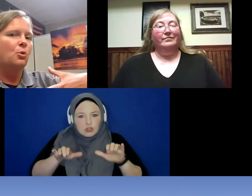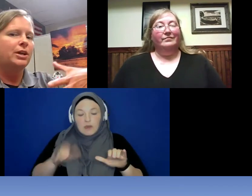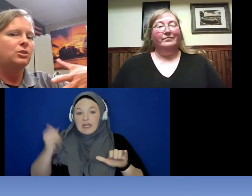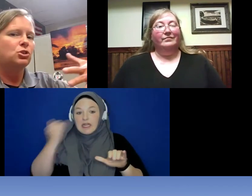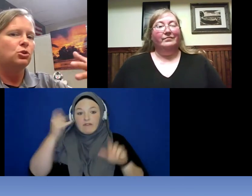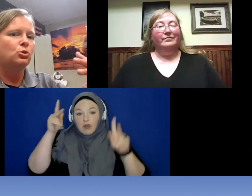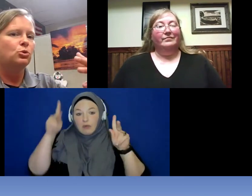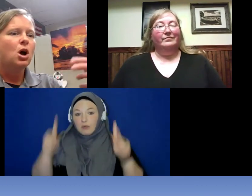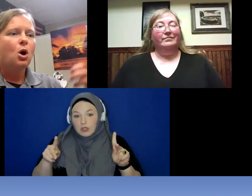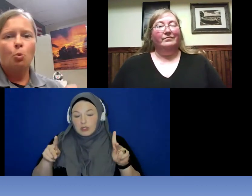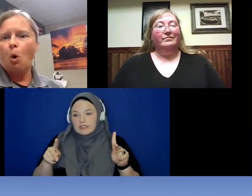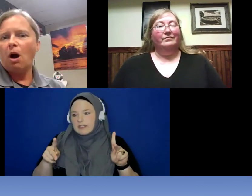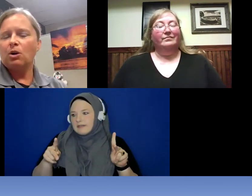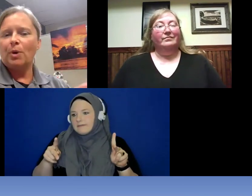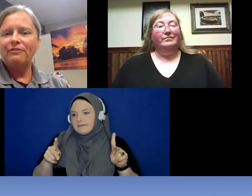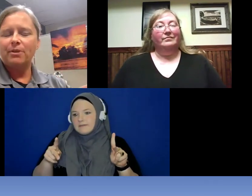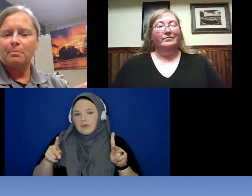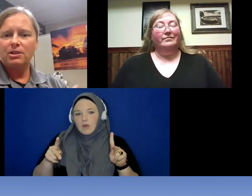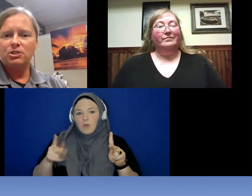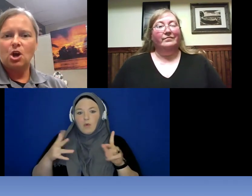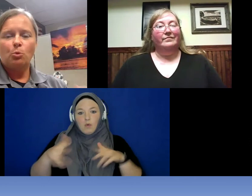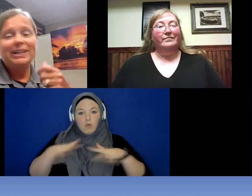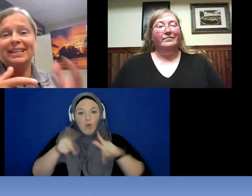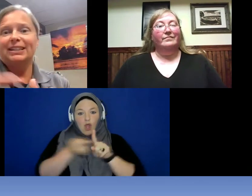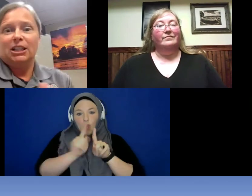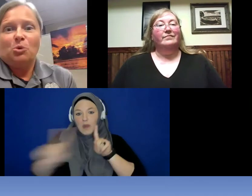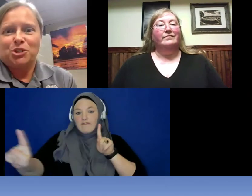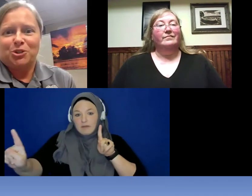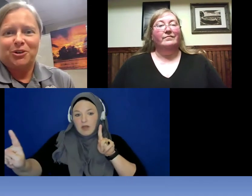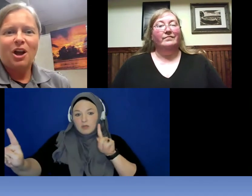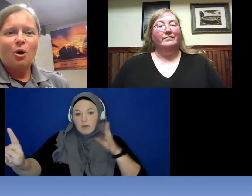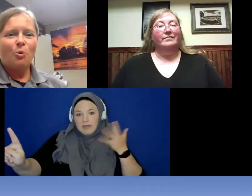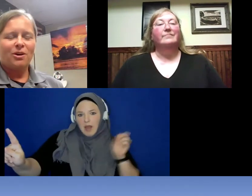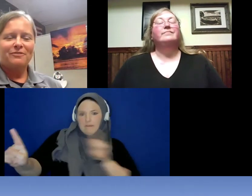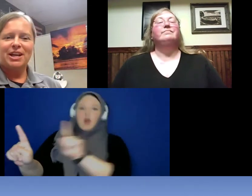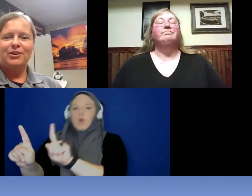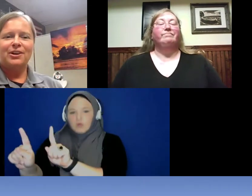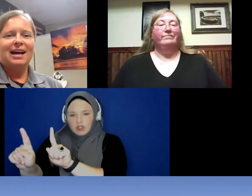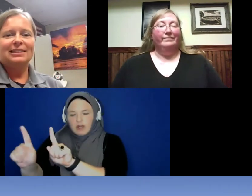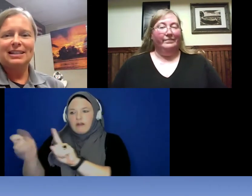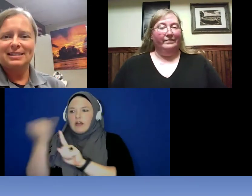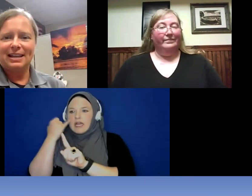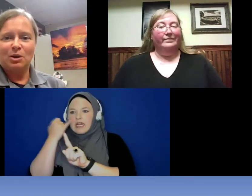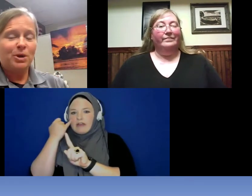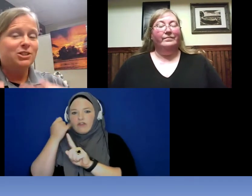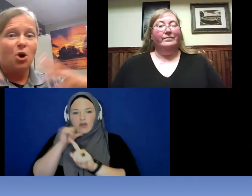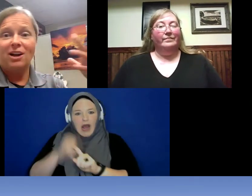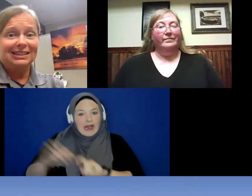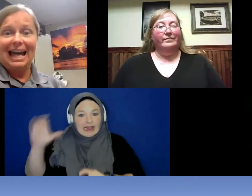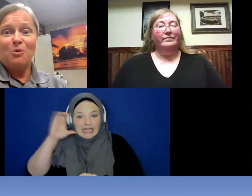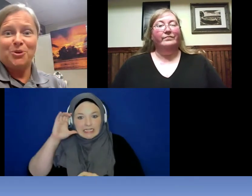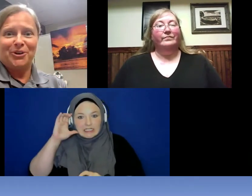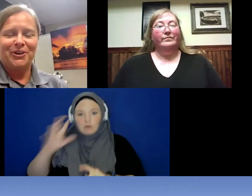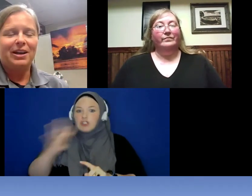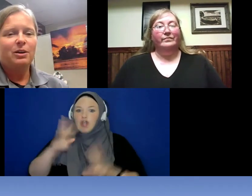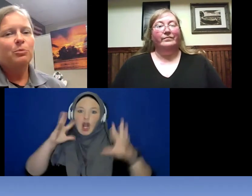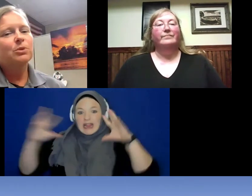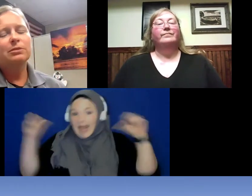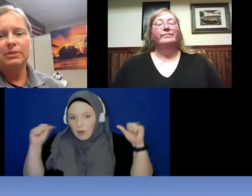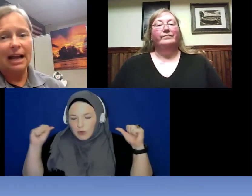going to walk away from us, we get closer . Or if they are not listening we talk louder.